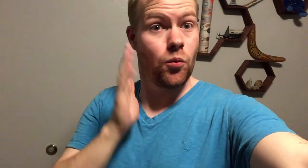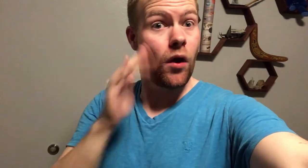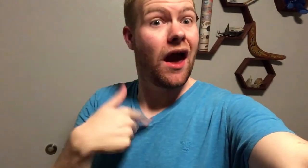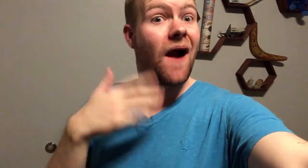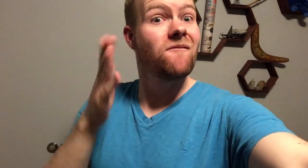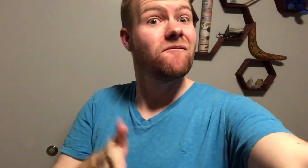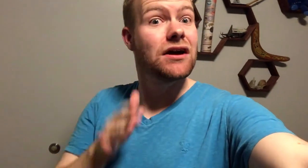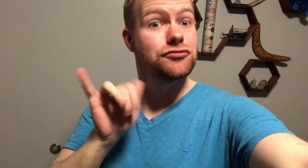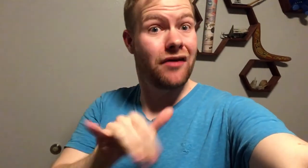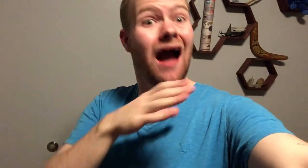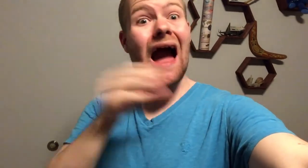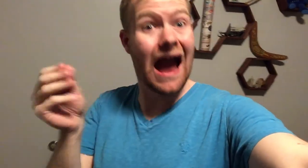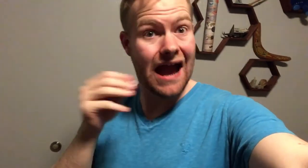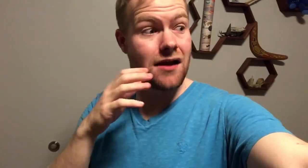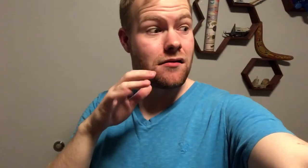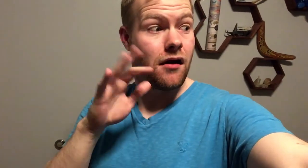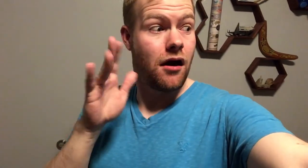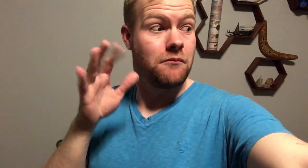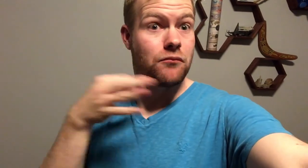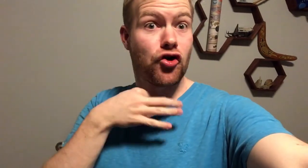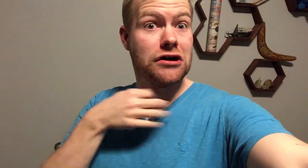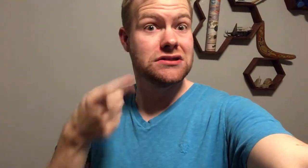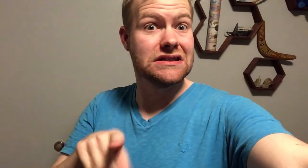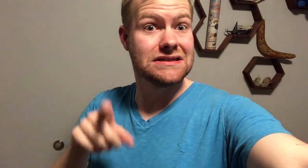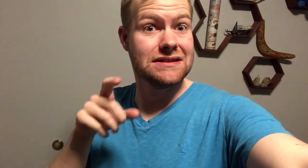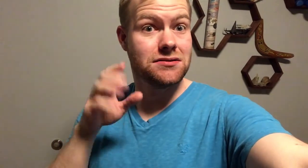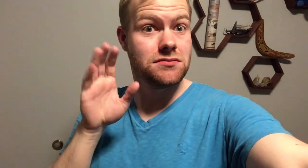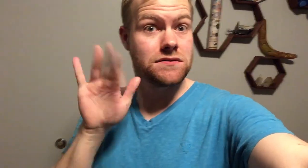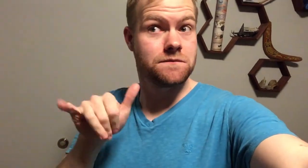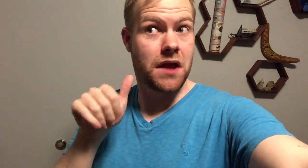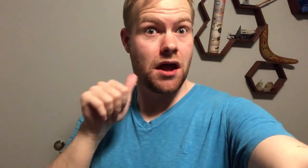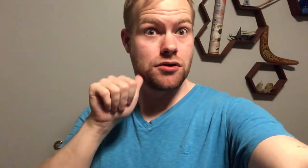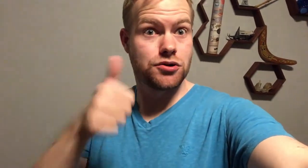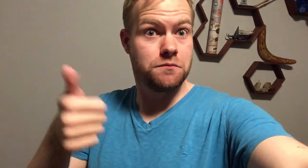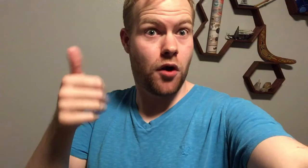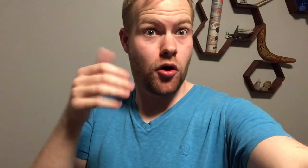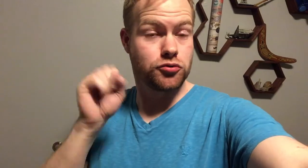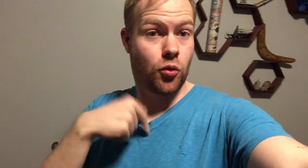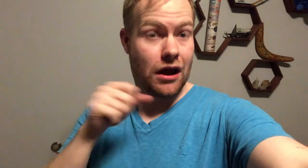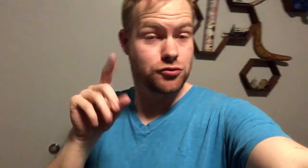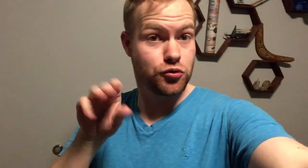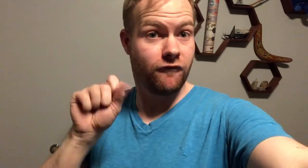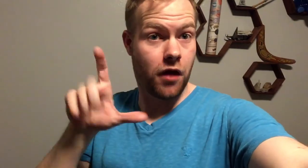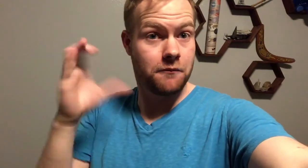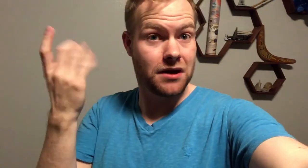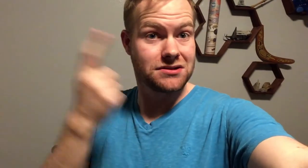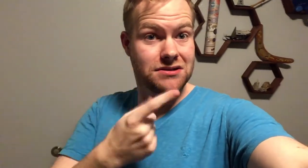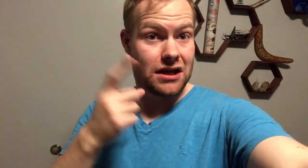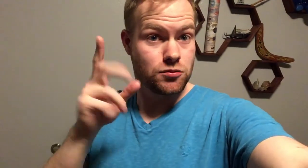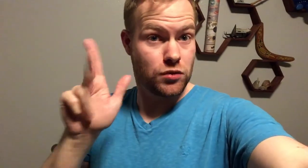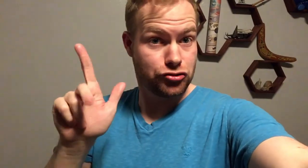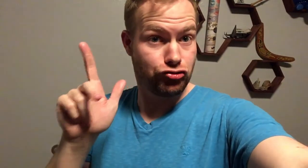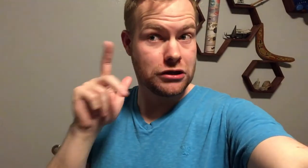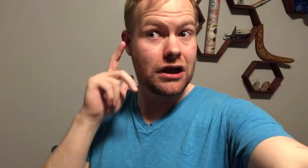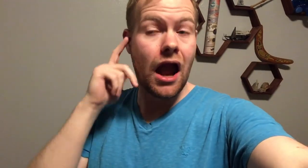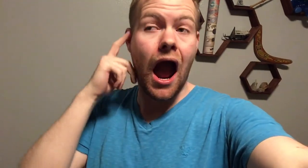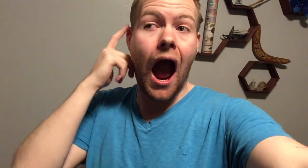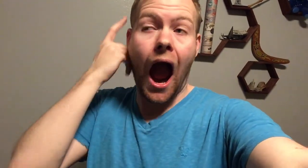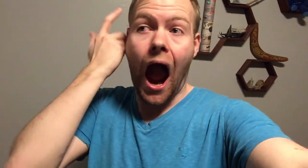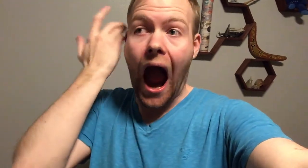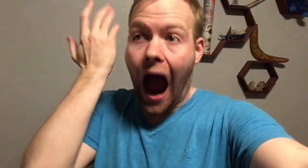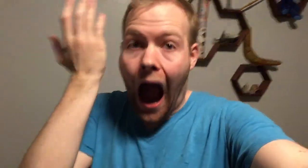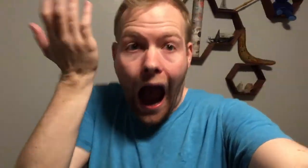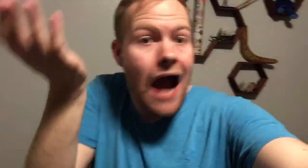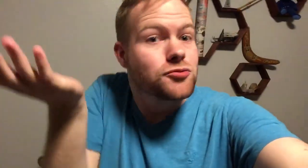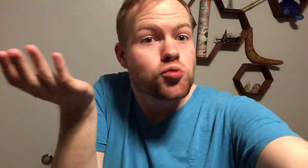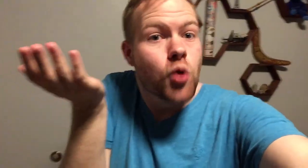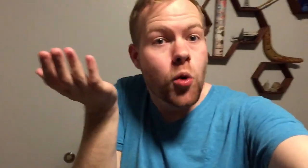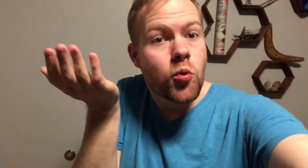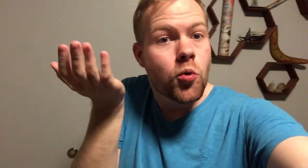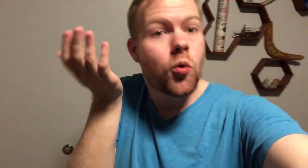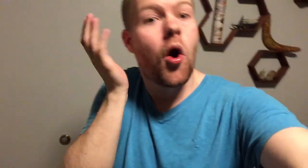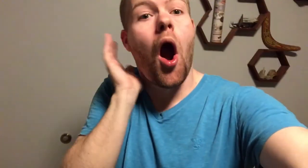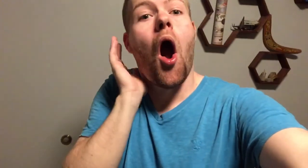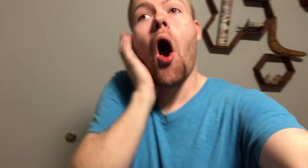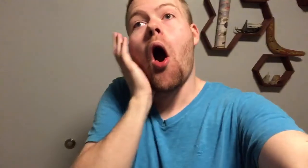Will I finish that AND Curious Incident by tomorrow so I can do Vlogmas day 23? I don't know.